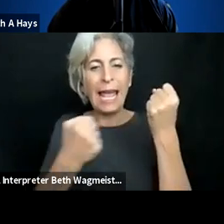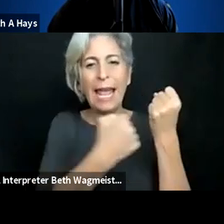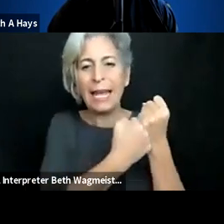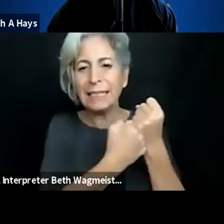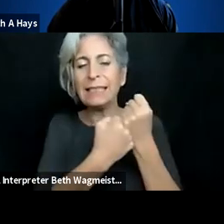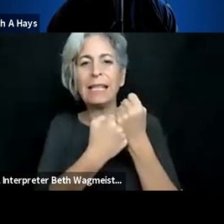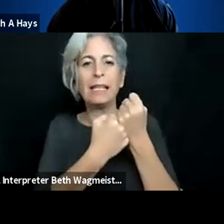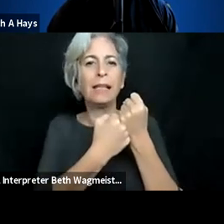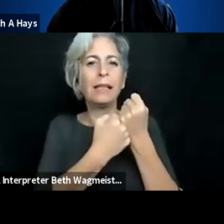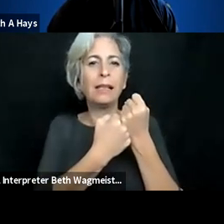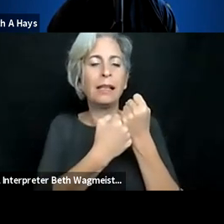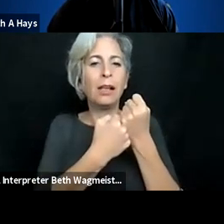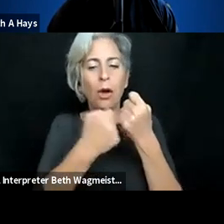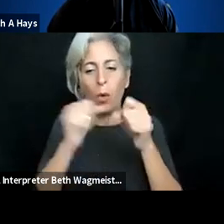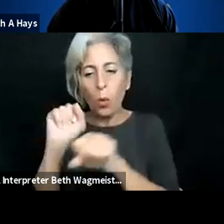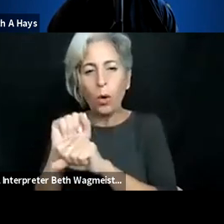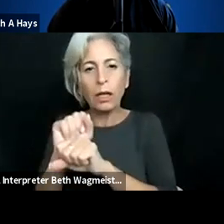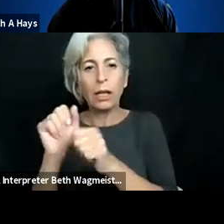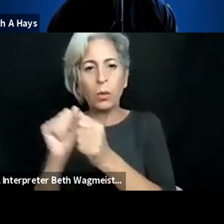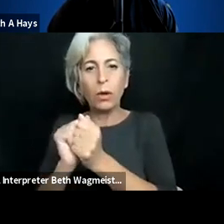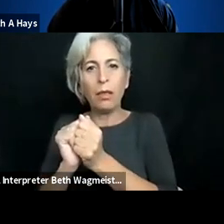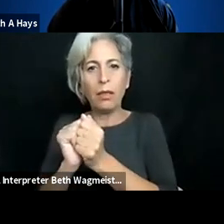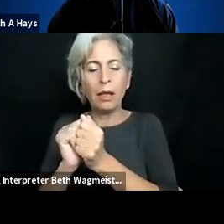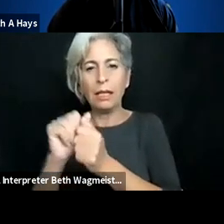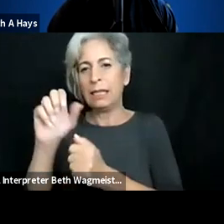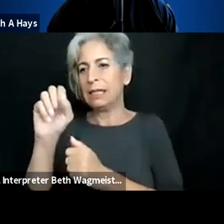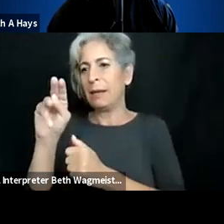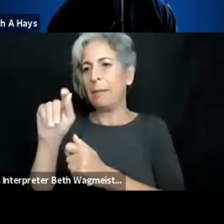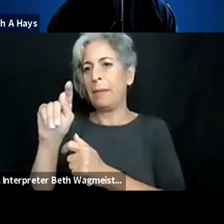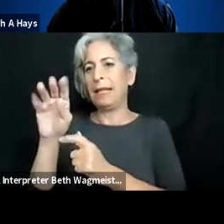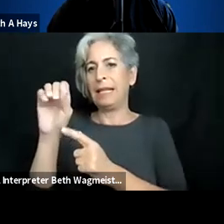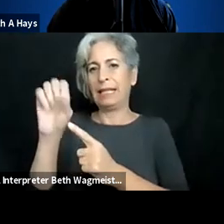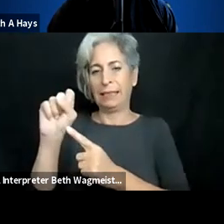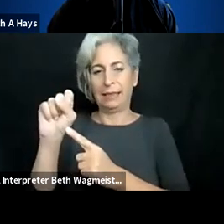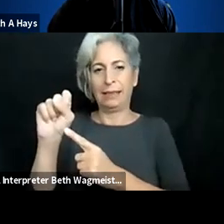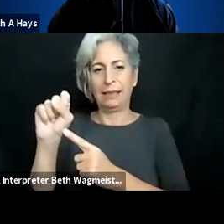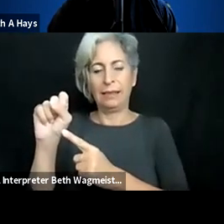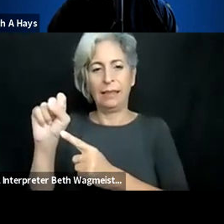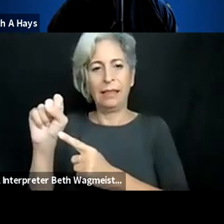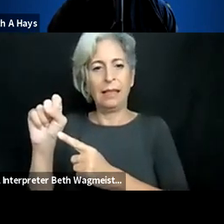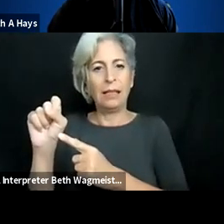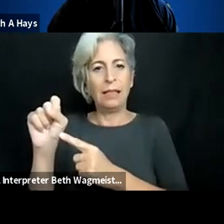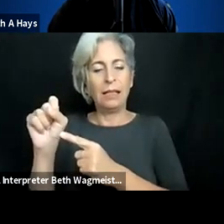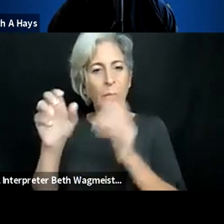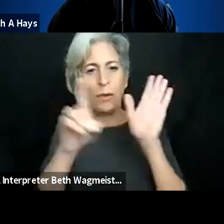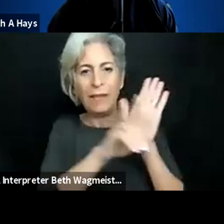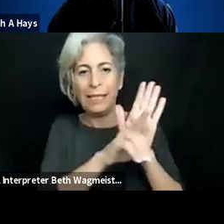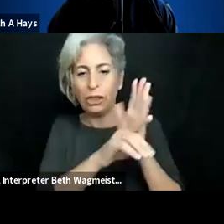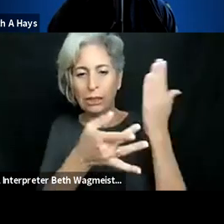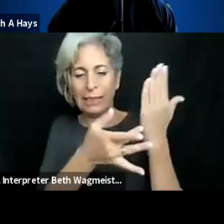And also the capability of the OC Rs enhancing to also